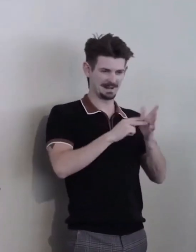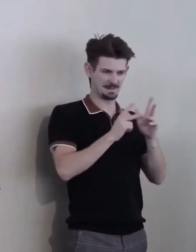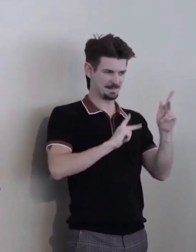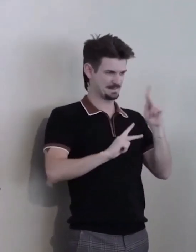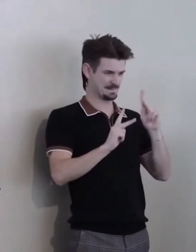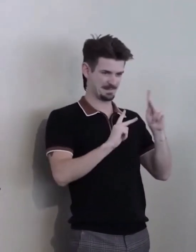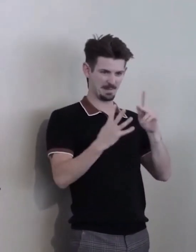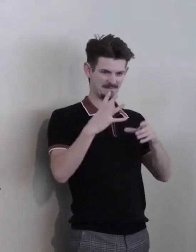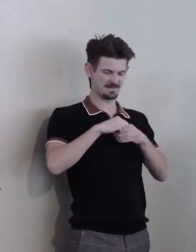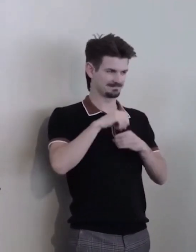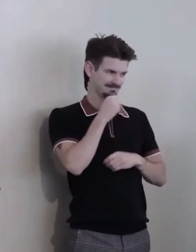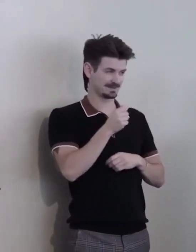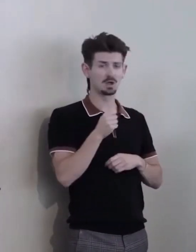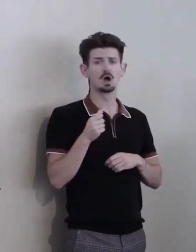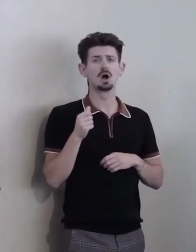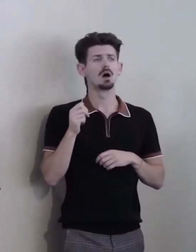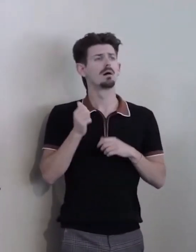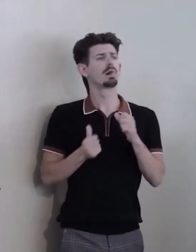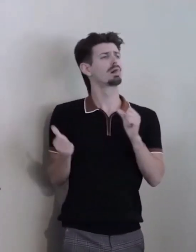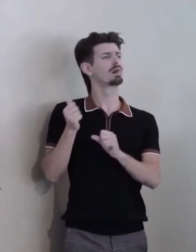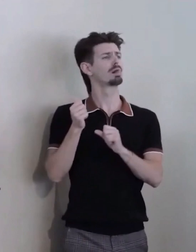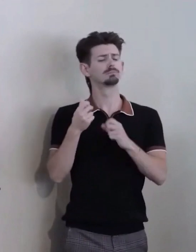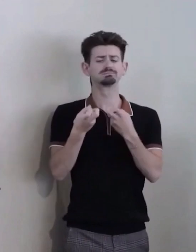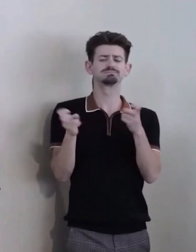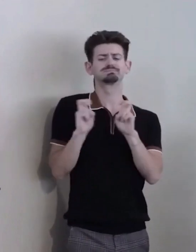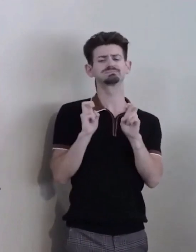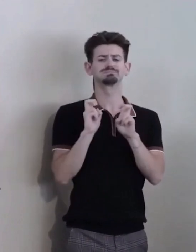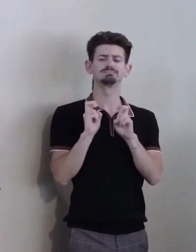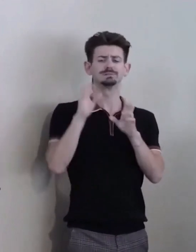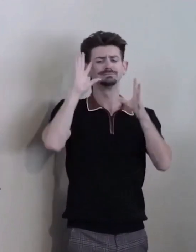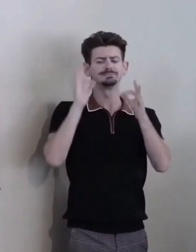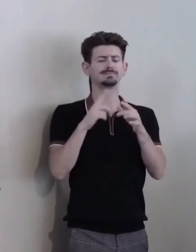hundreds of thousands of people, without getting any consumer input.